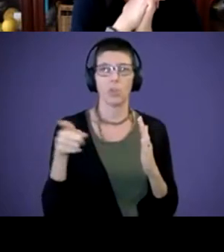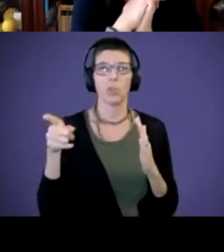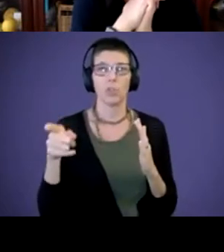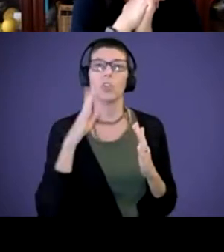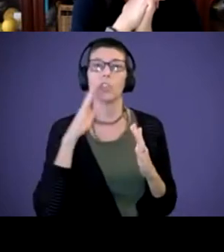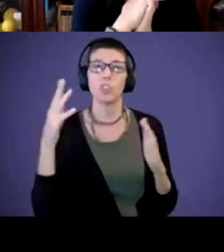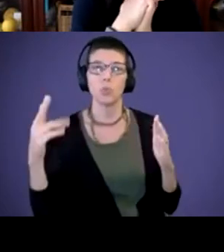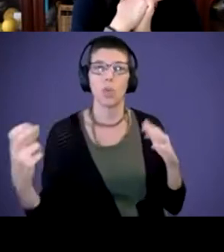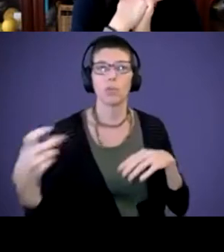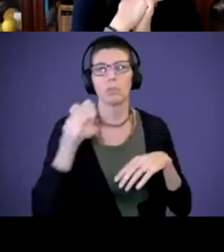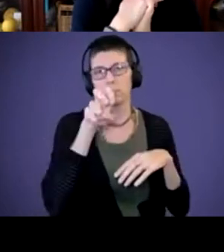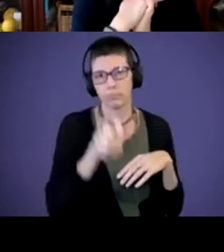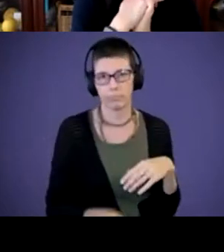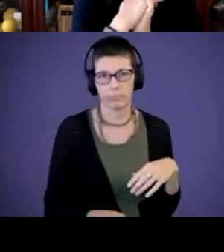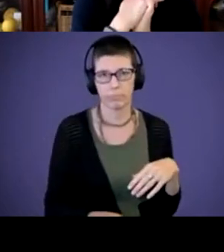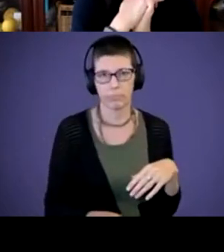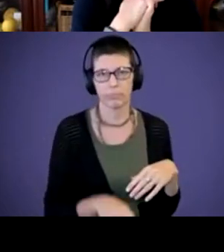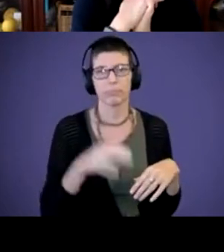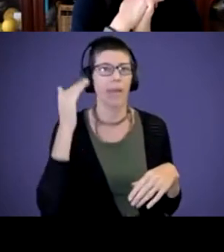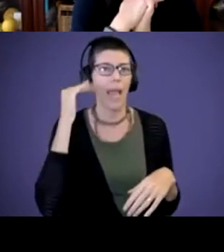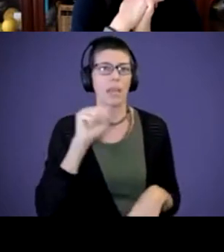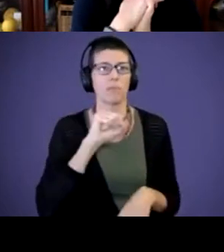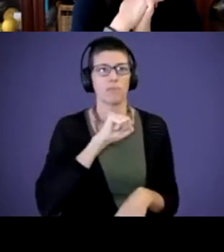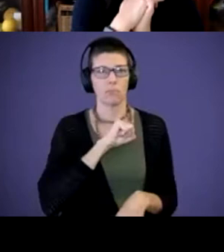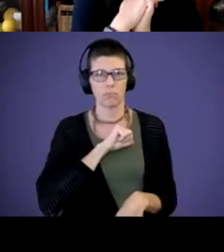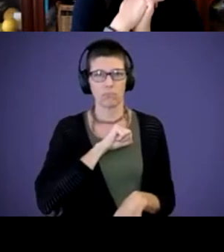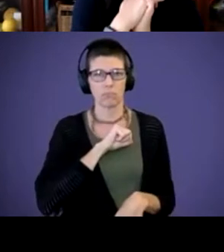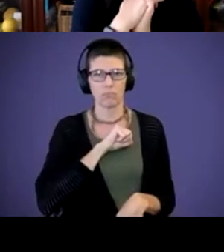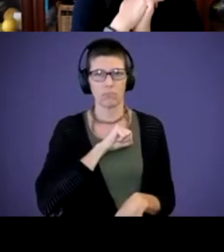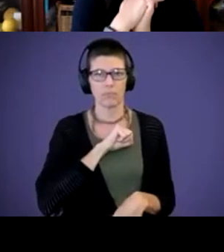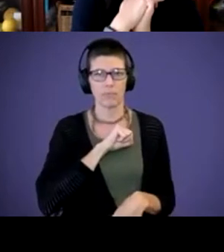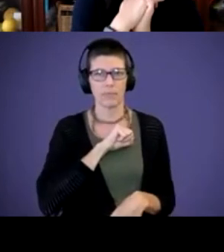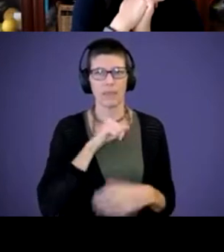and she'll put her head on your chest. And then, usually I try to be animated. Because